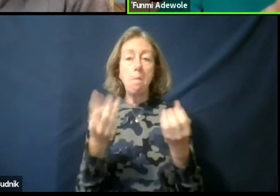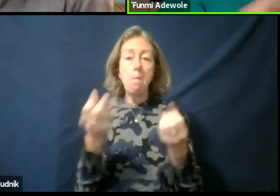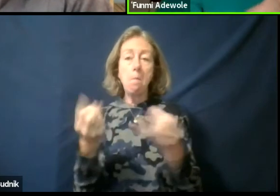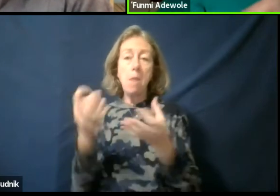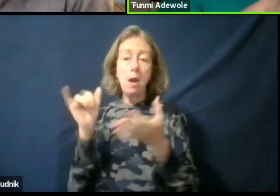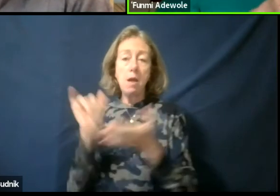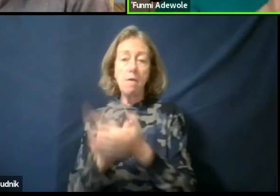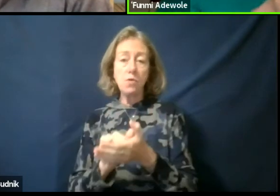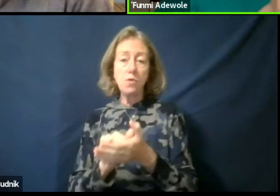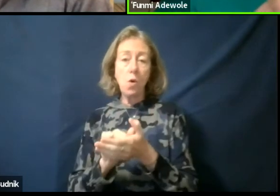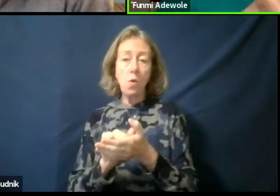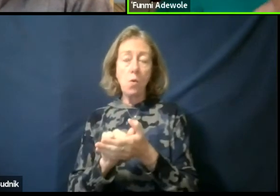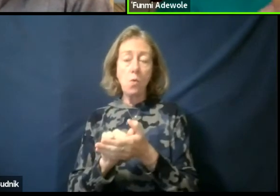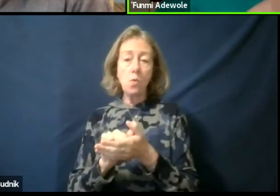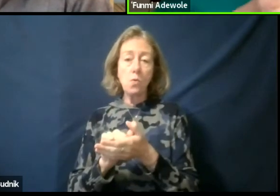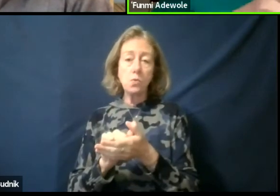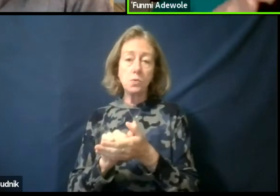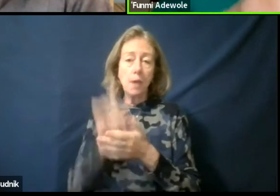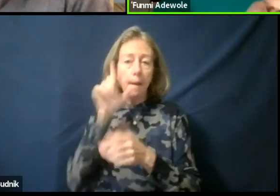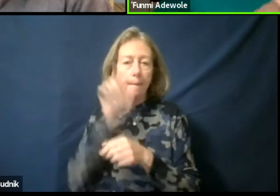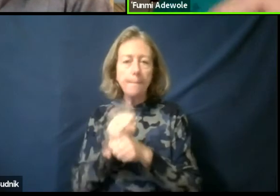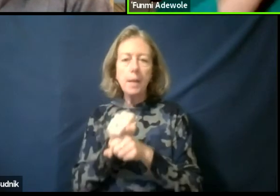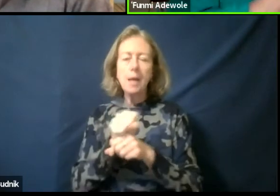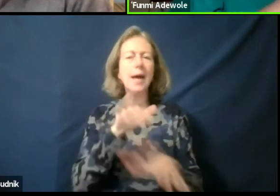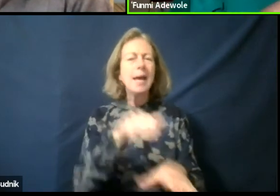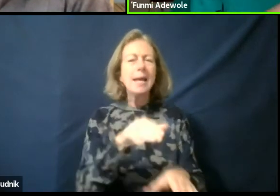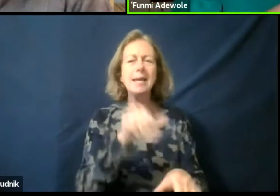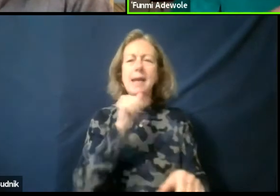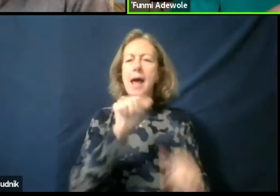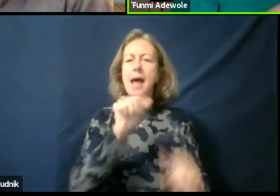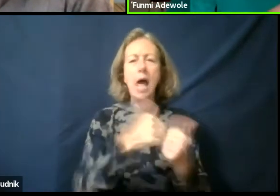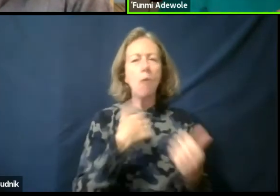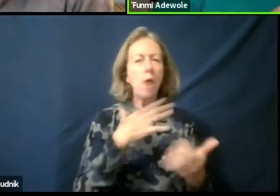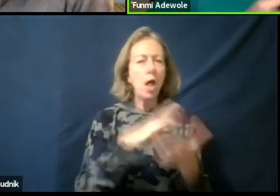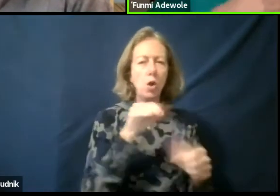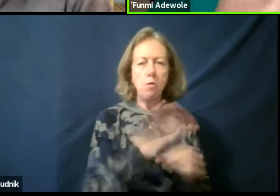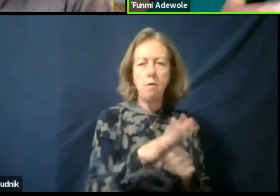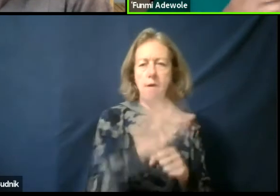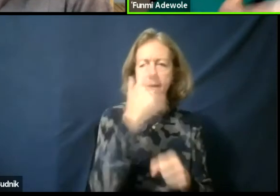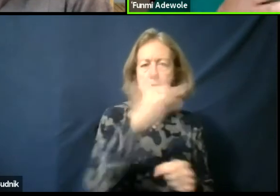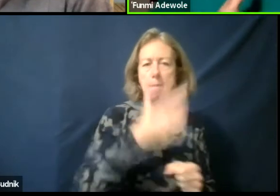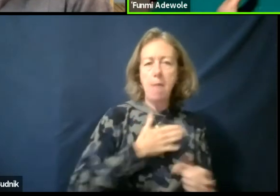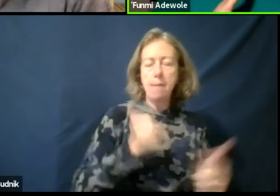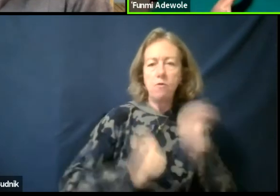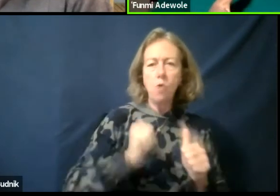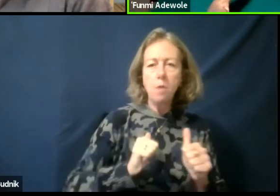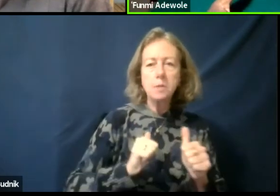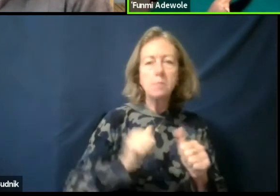Not just for, how do I learn enough for my performance? But how do I learn it as a language?